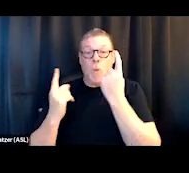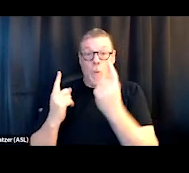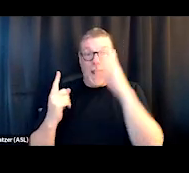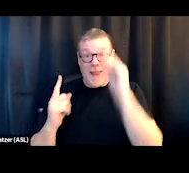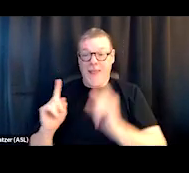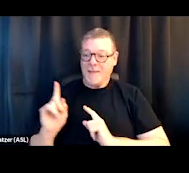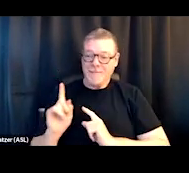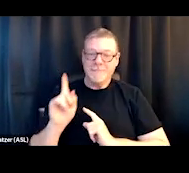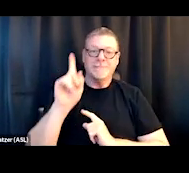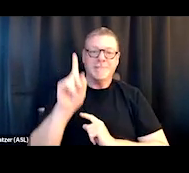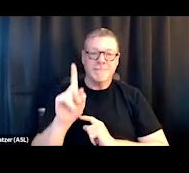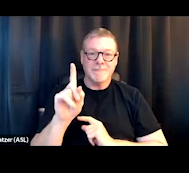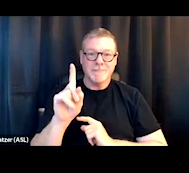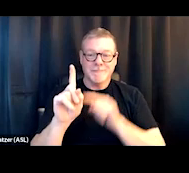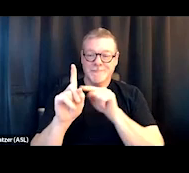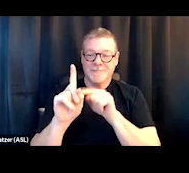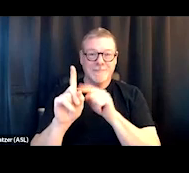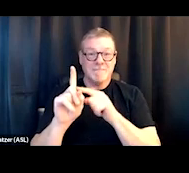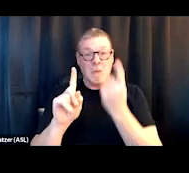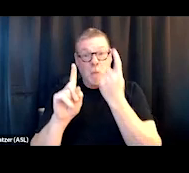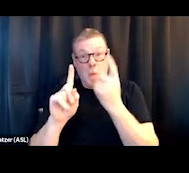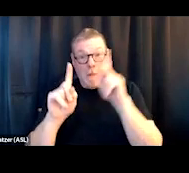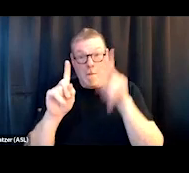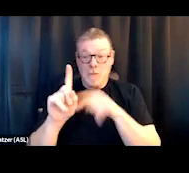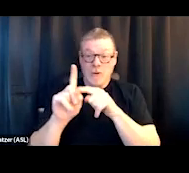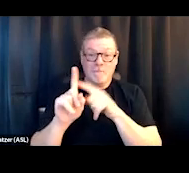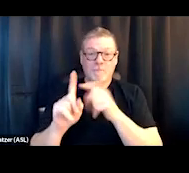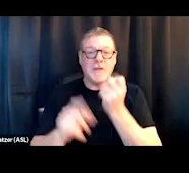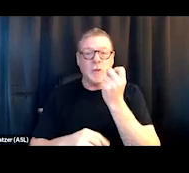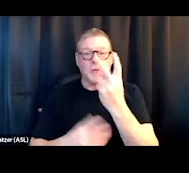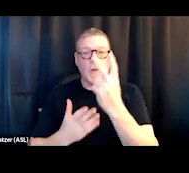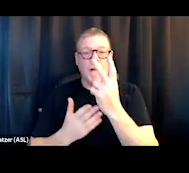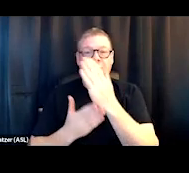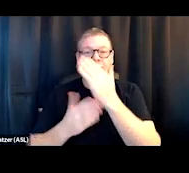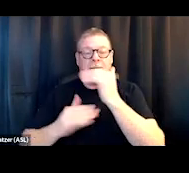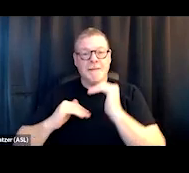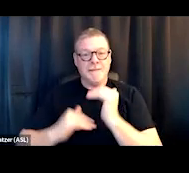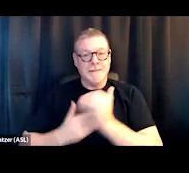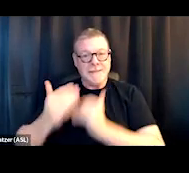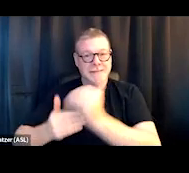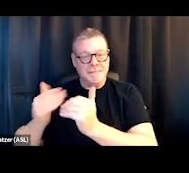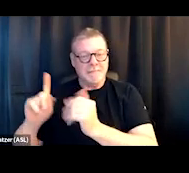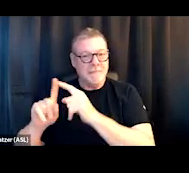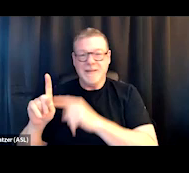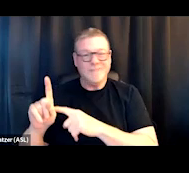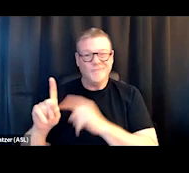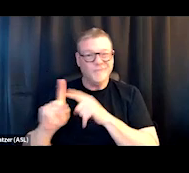Well, you know, one person that's part of the 12-step community doesn't feel like a valuable partnership